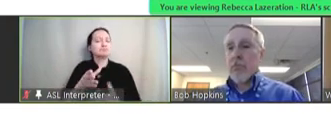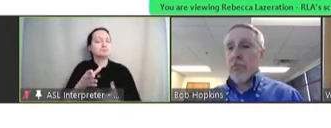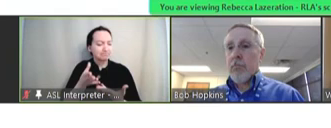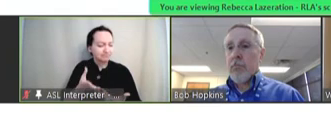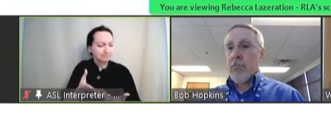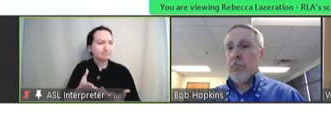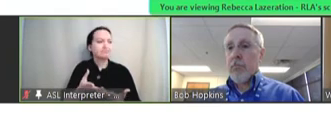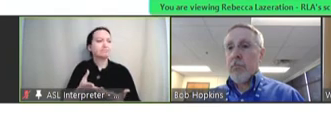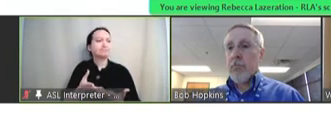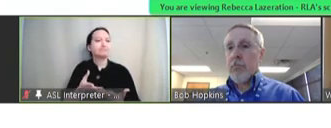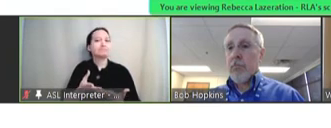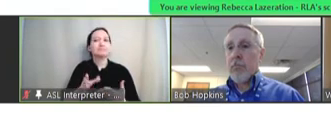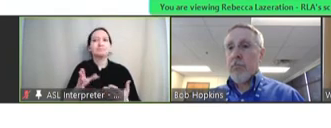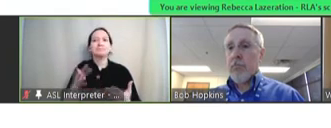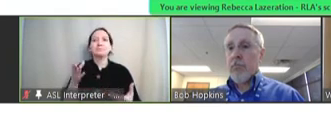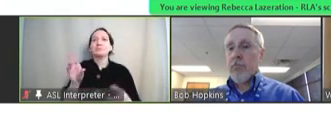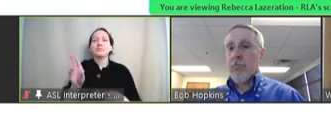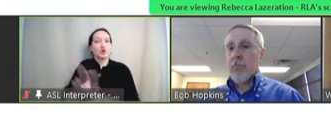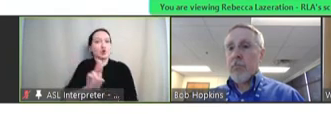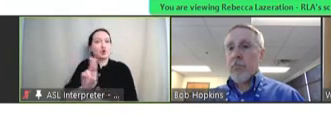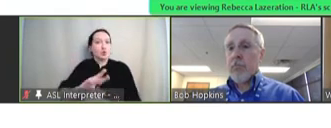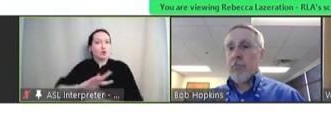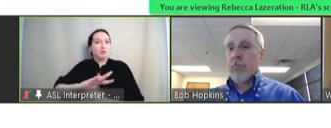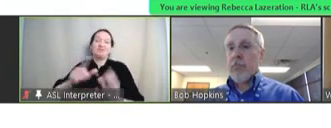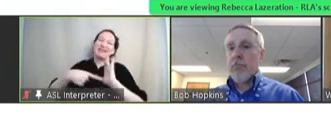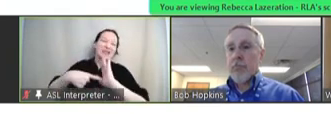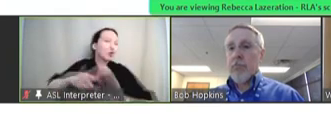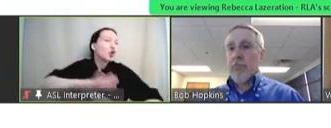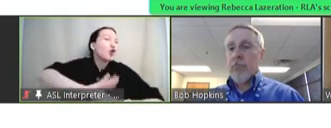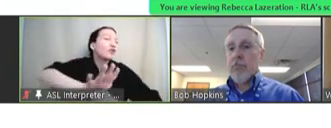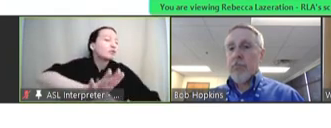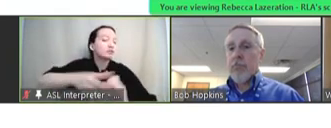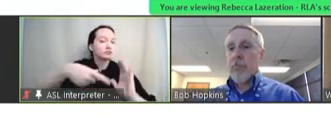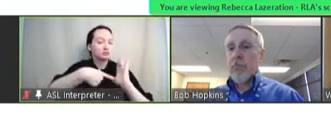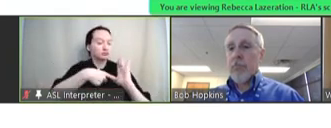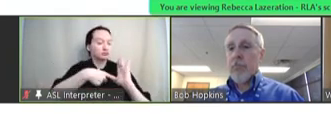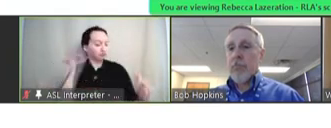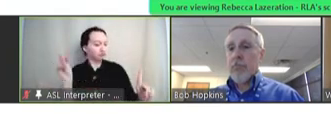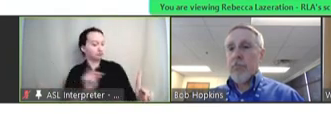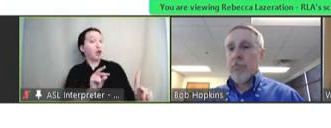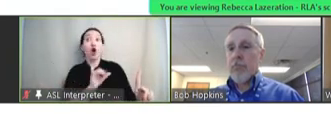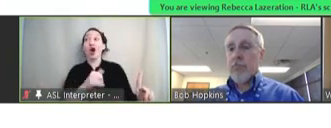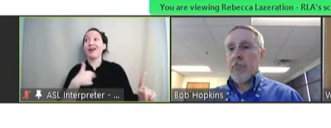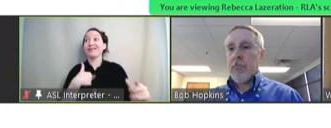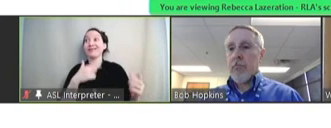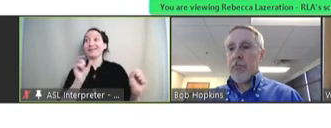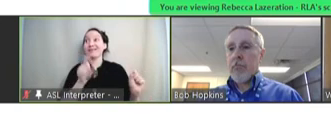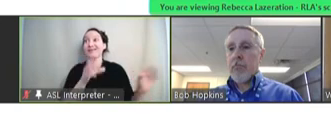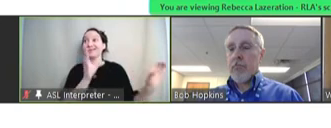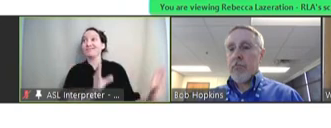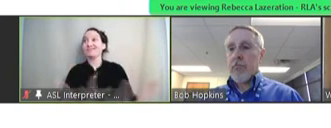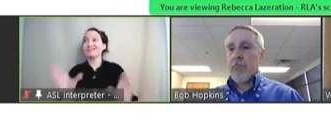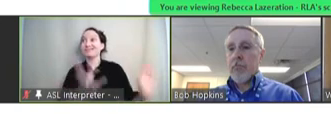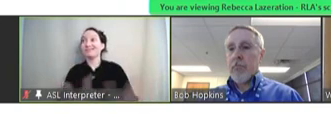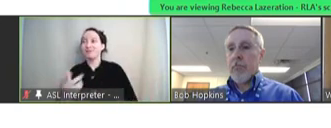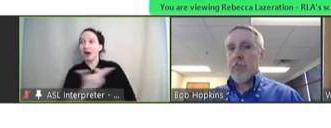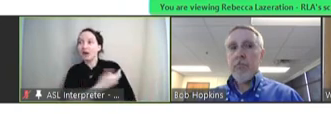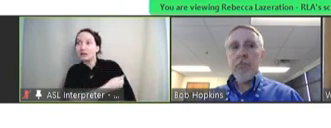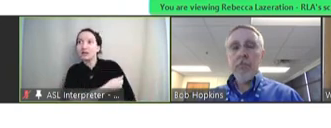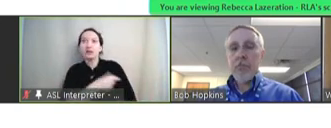and use the COVID example to say we've got to be prepared, and we need to do it, and we can do it.